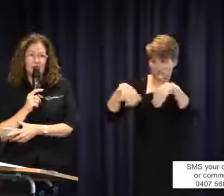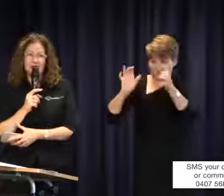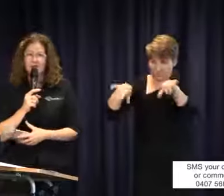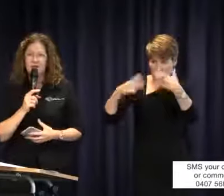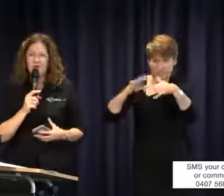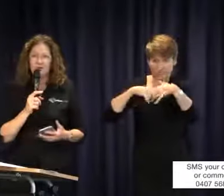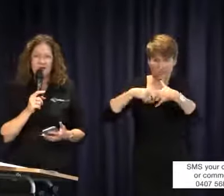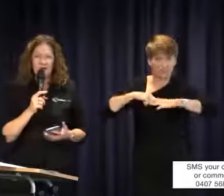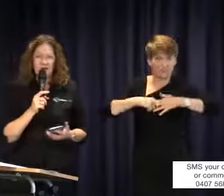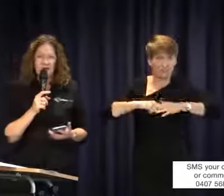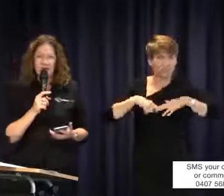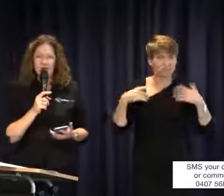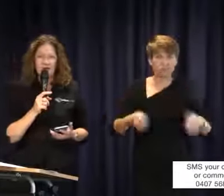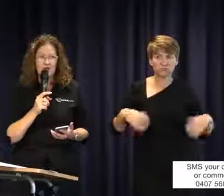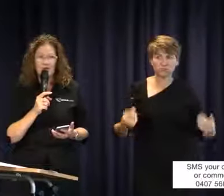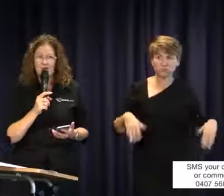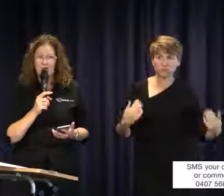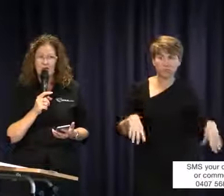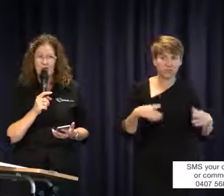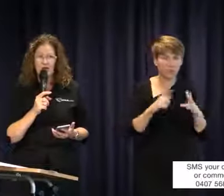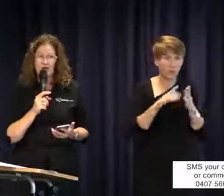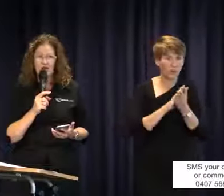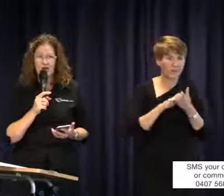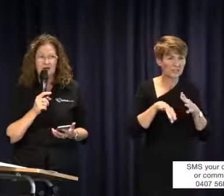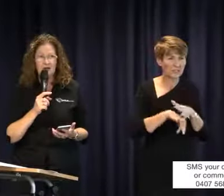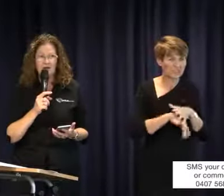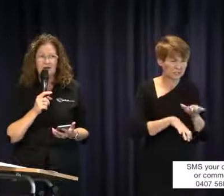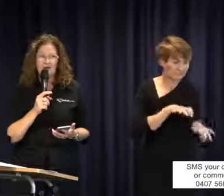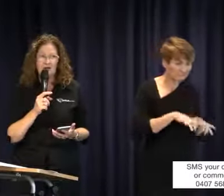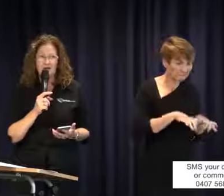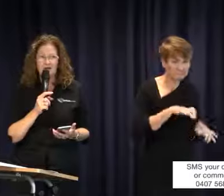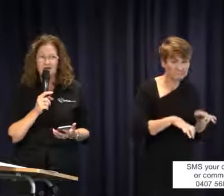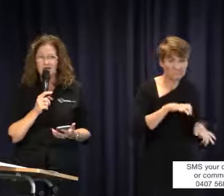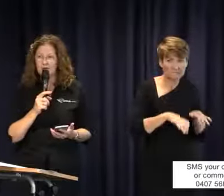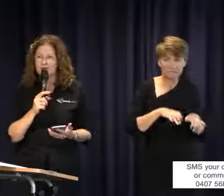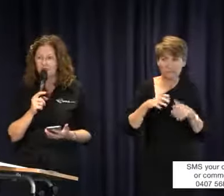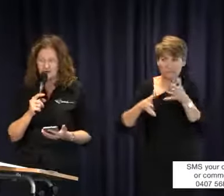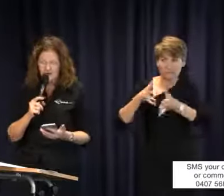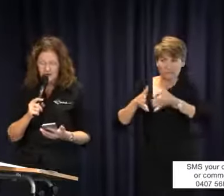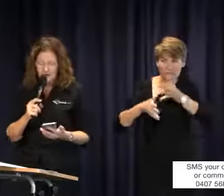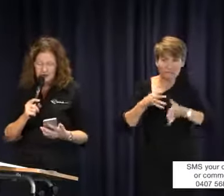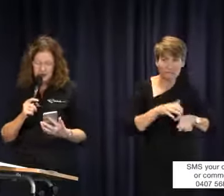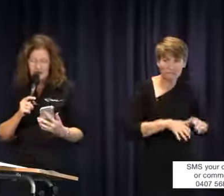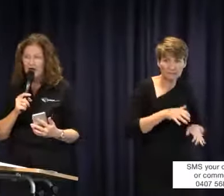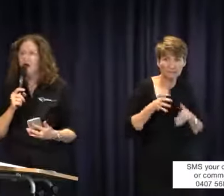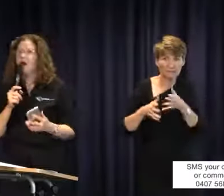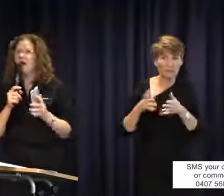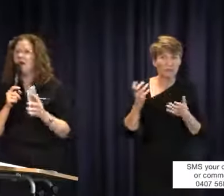and safety, having to use their arms in that way all day for different purposes. Up the